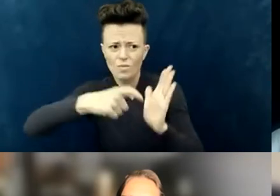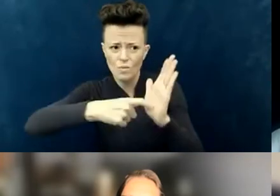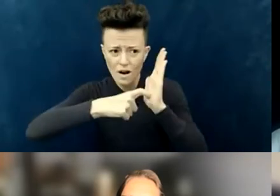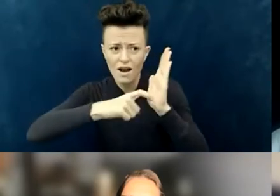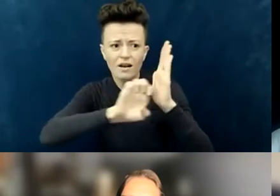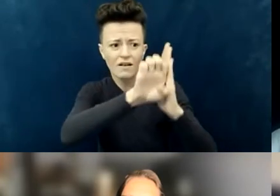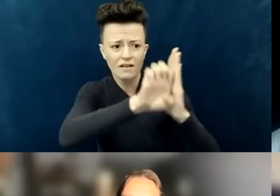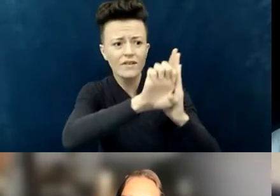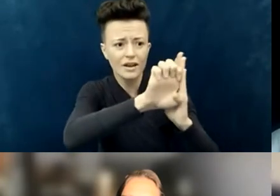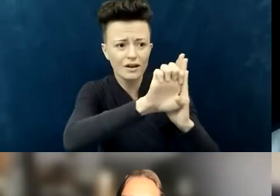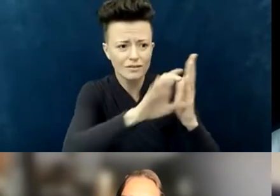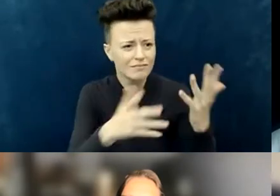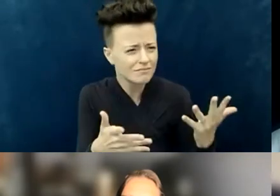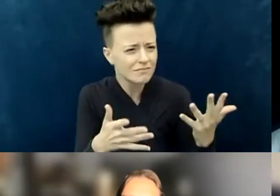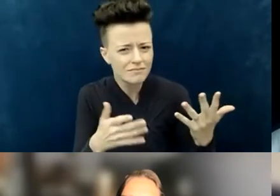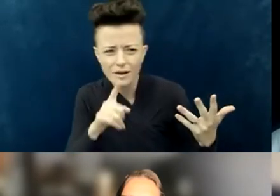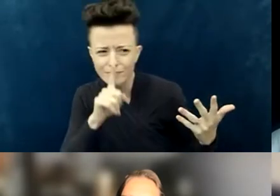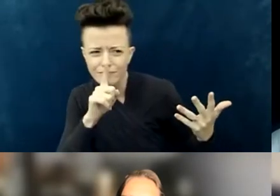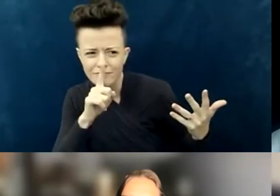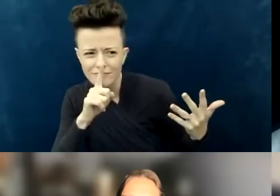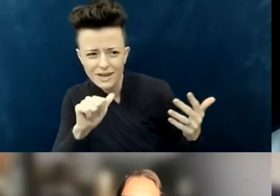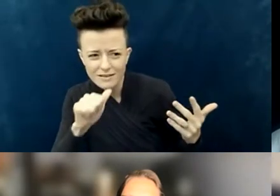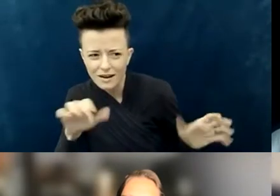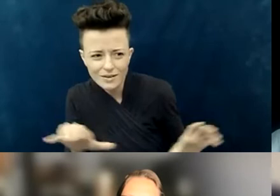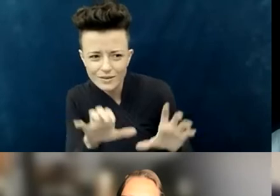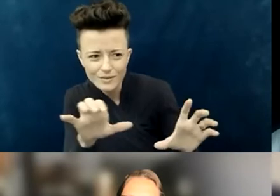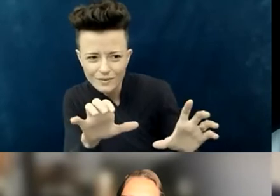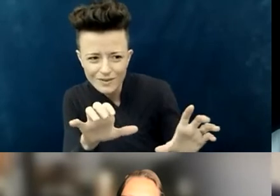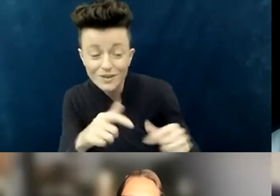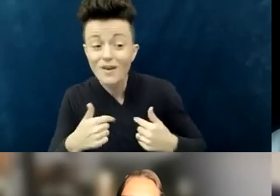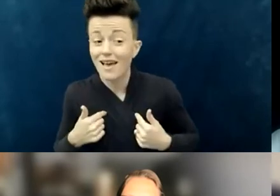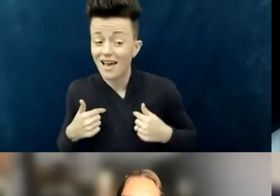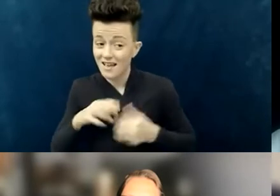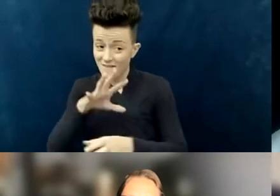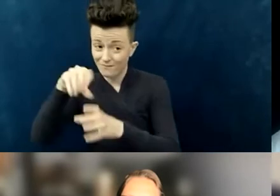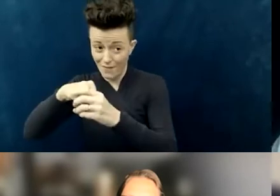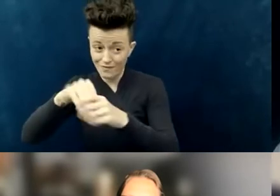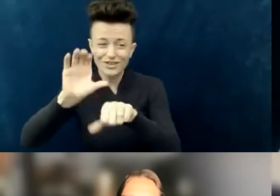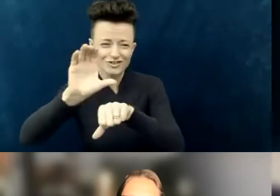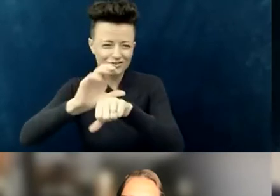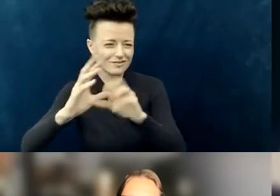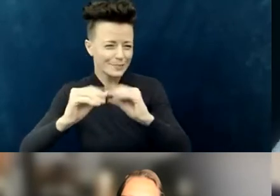I was a person who spoke up and said, "If we have extra money, and if we do this and this,